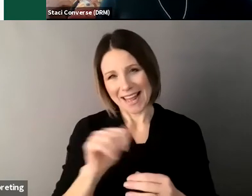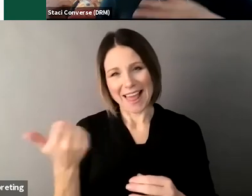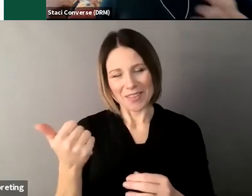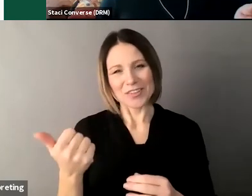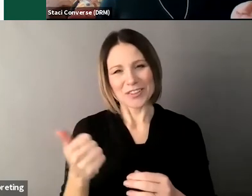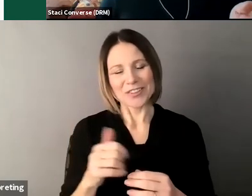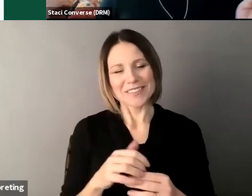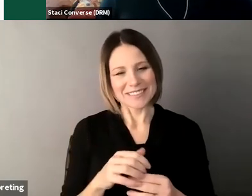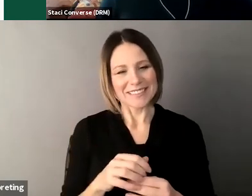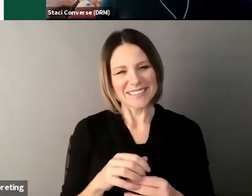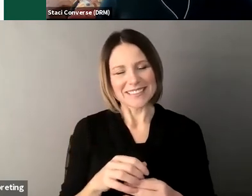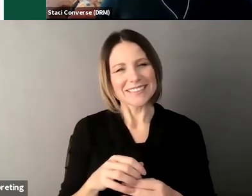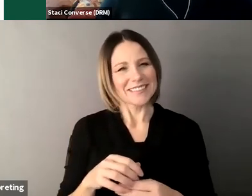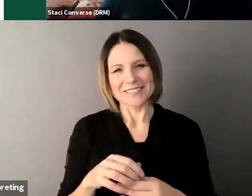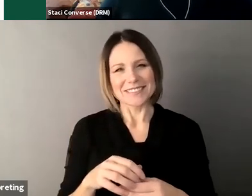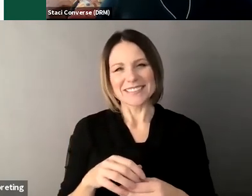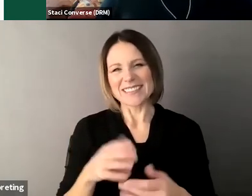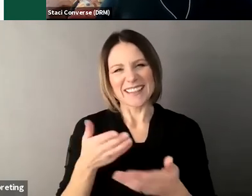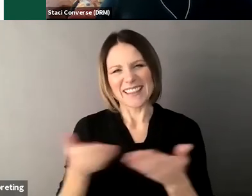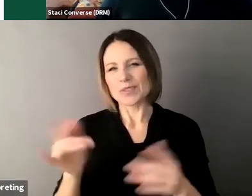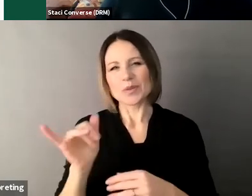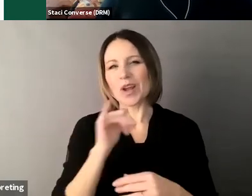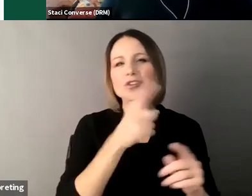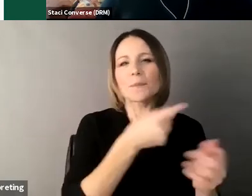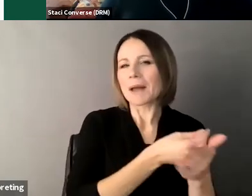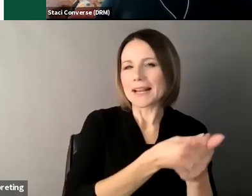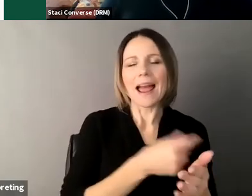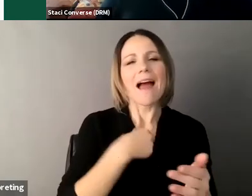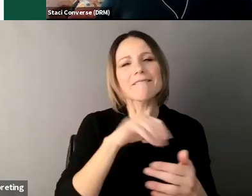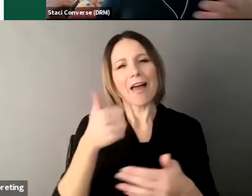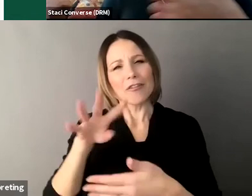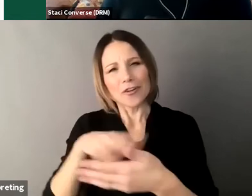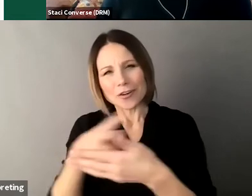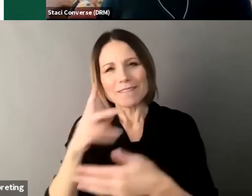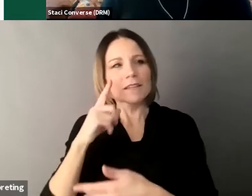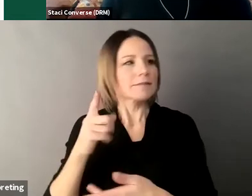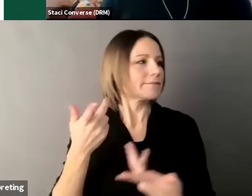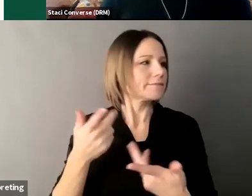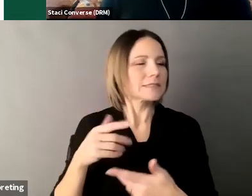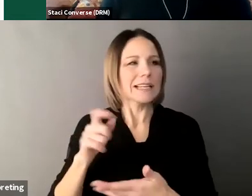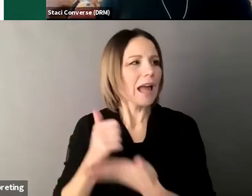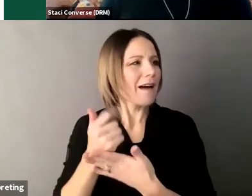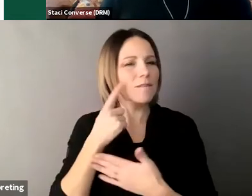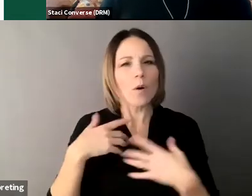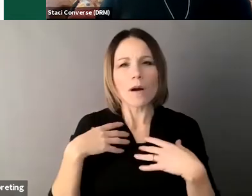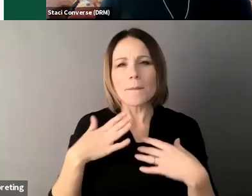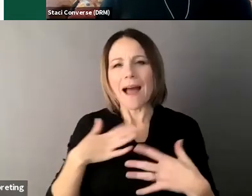so this one's money management but it includes healthcare education employment relationships